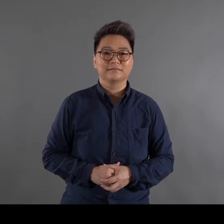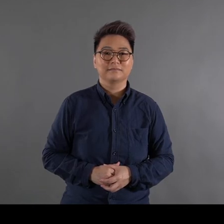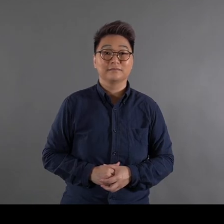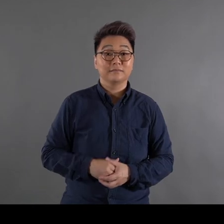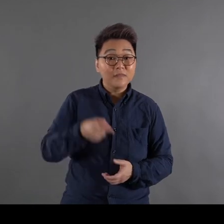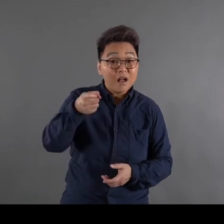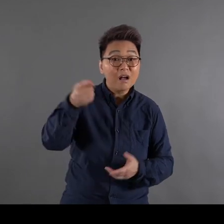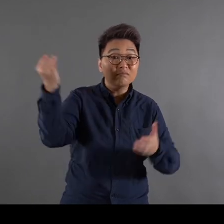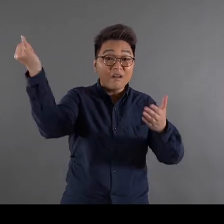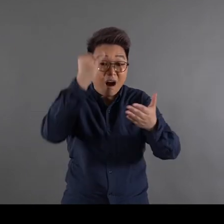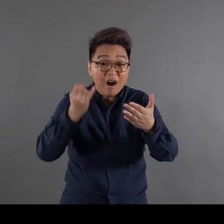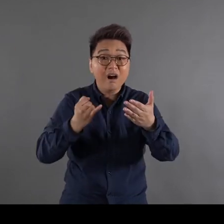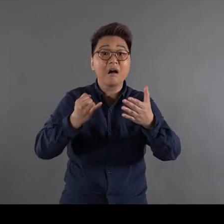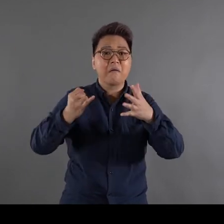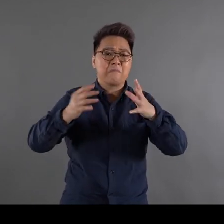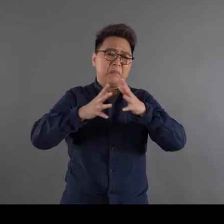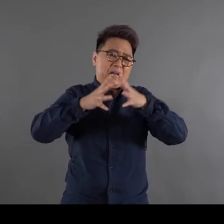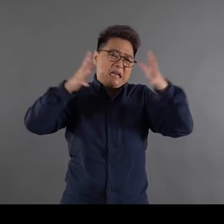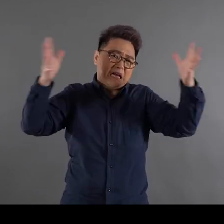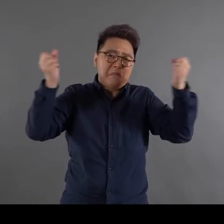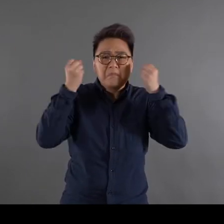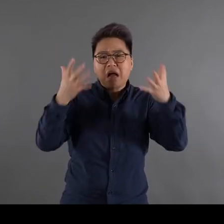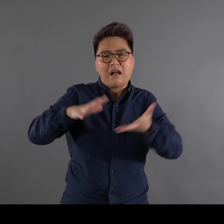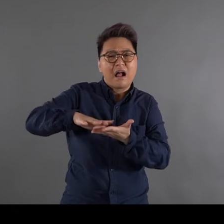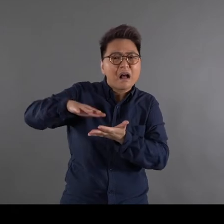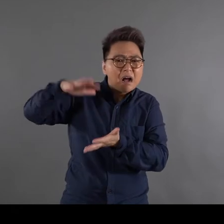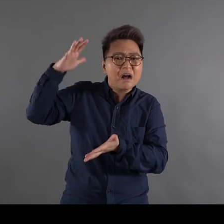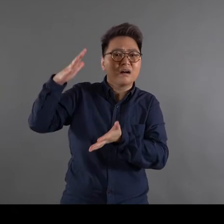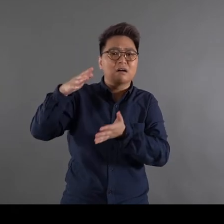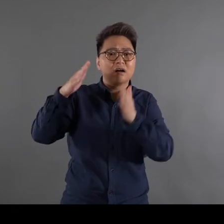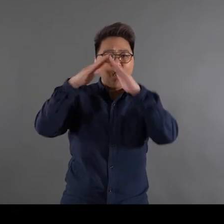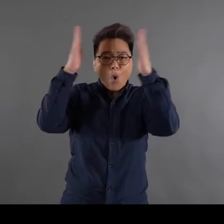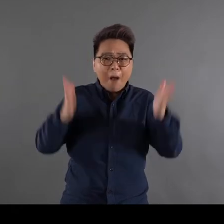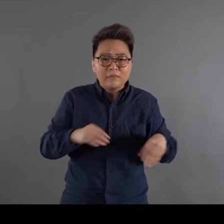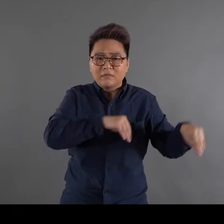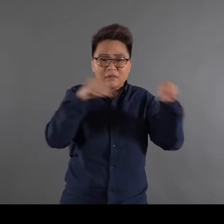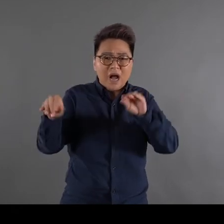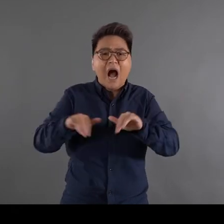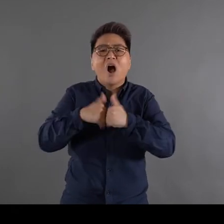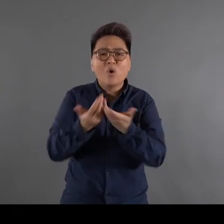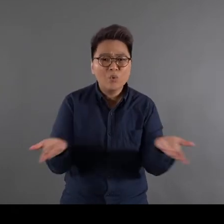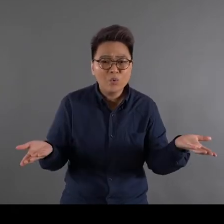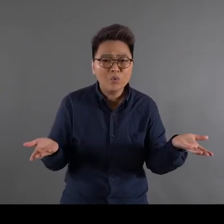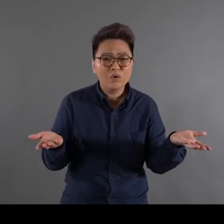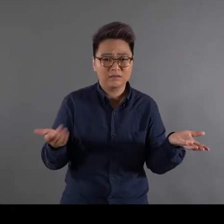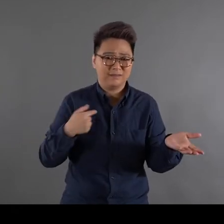You painted a lot of large works. What have you done with them when moving [studios]? I threw away plenty [of works]. That’s it